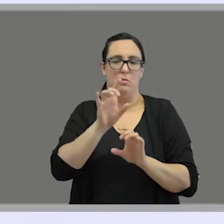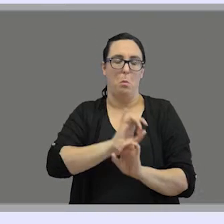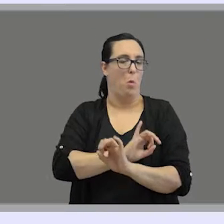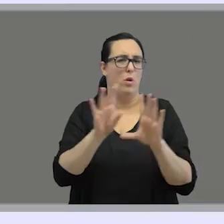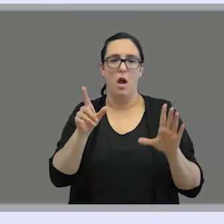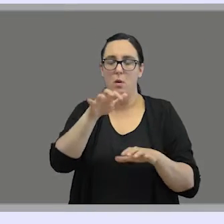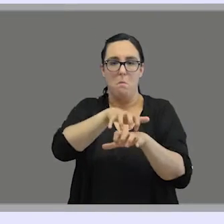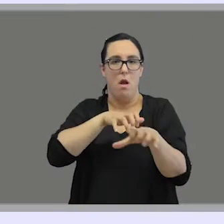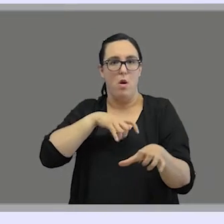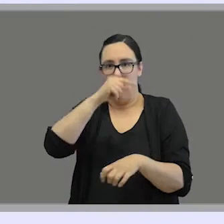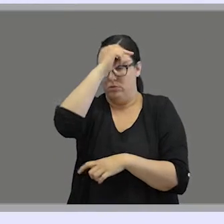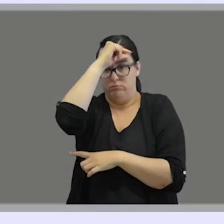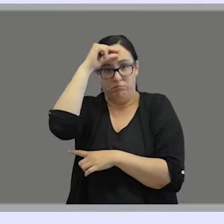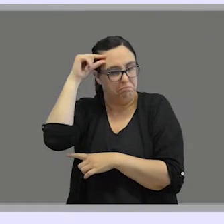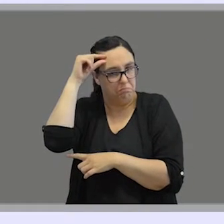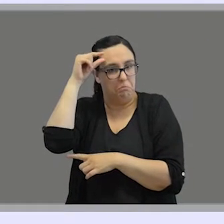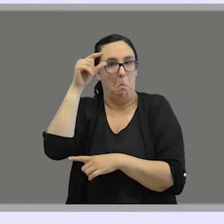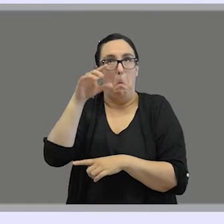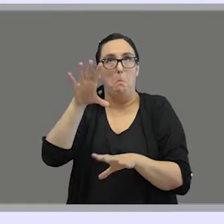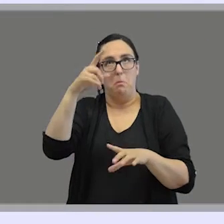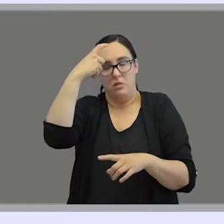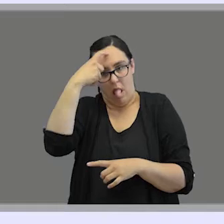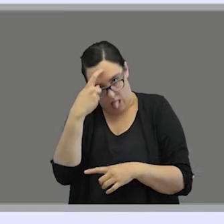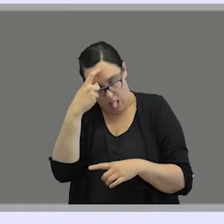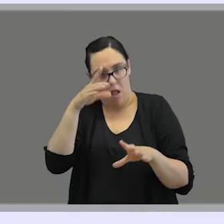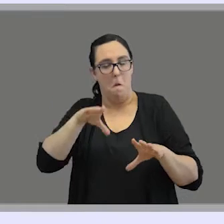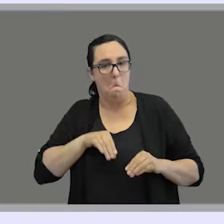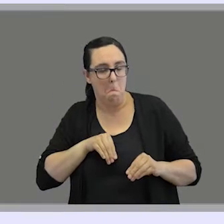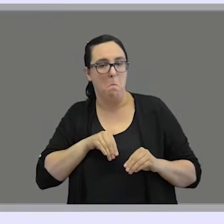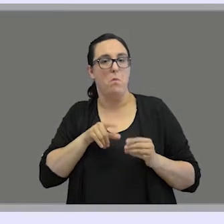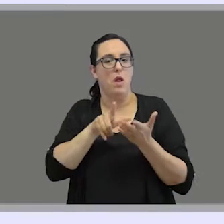that are widely accepted. But no, this is not the case,